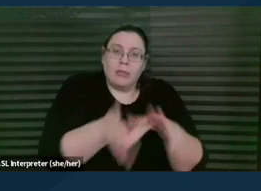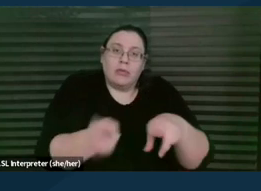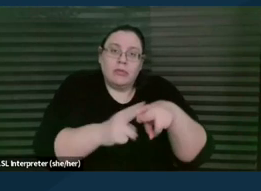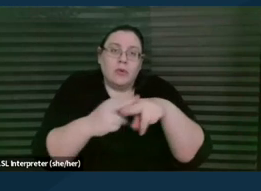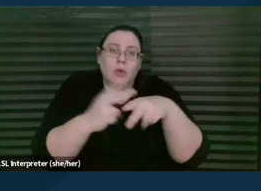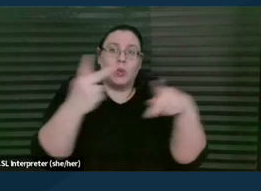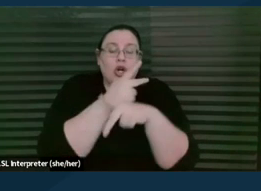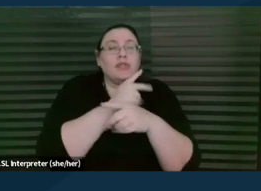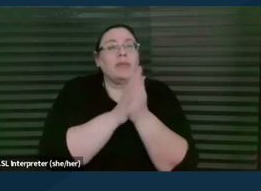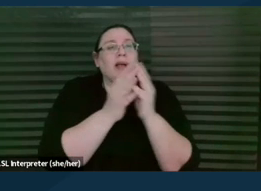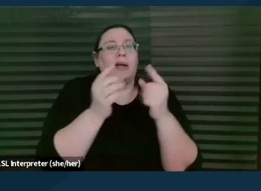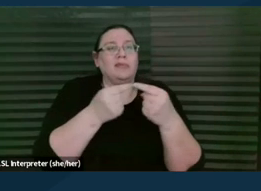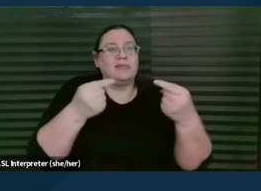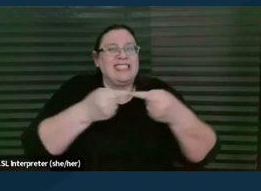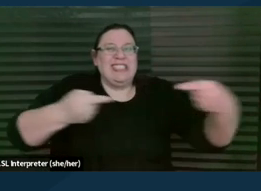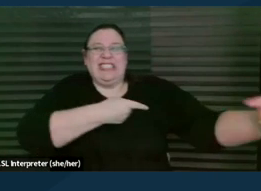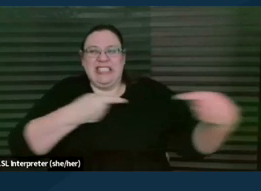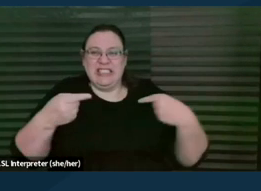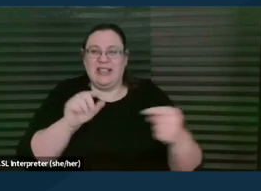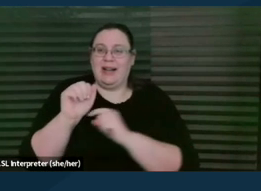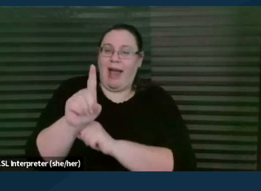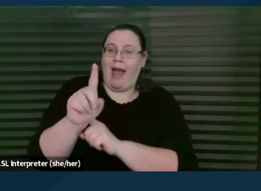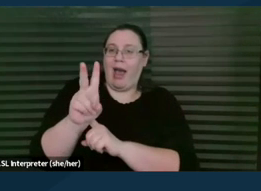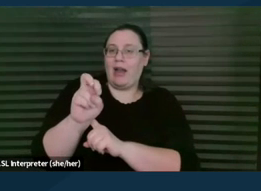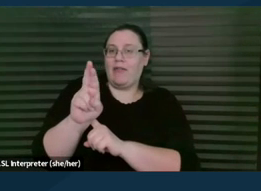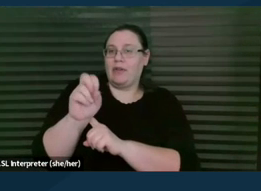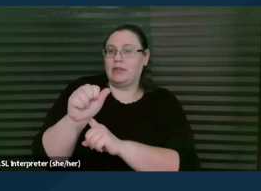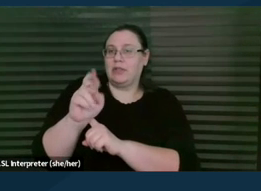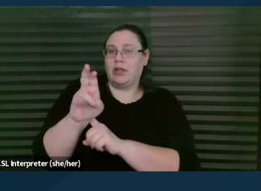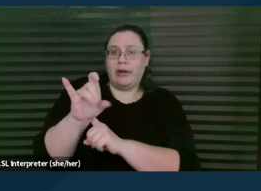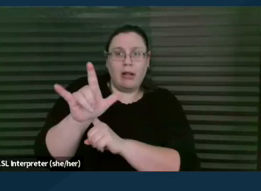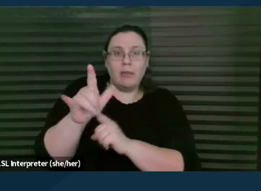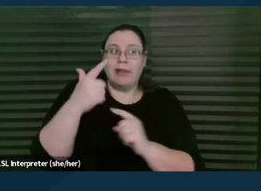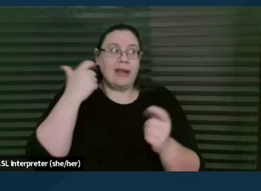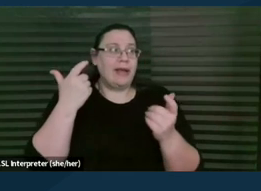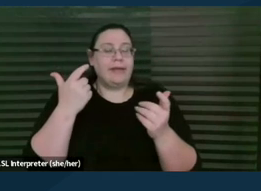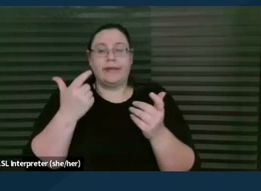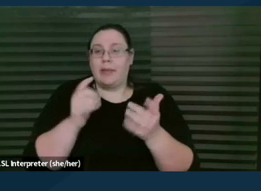because there's a lot of costs in that situation financially, emotionally,